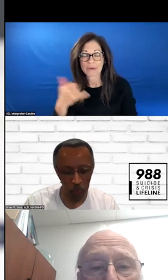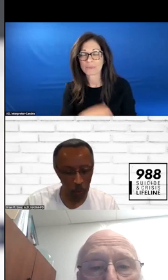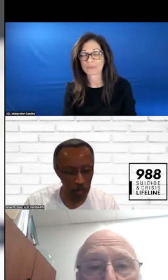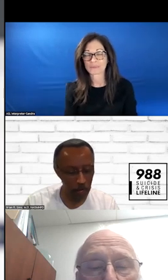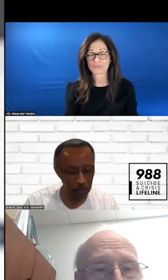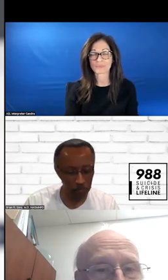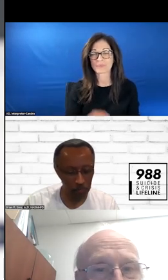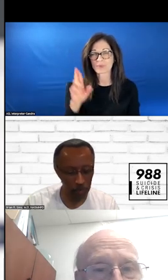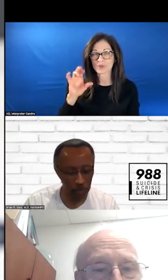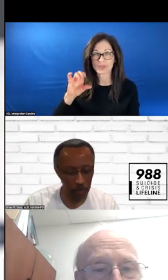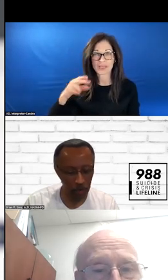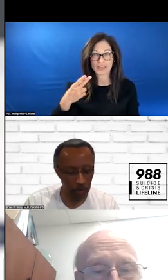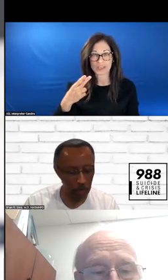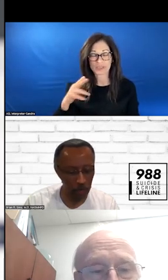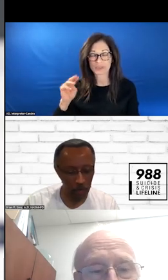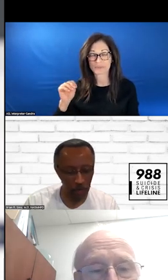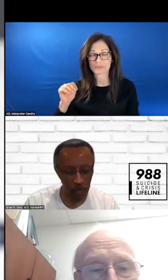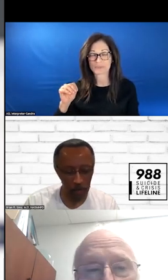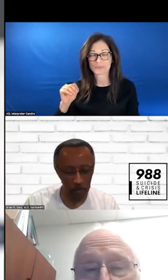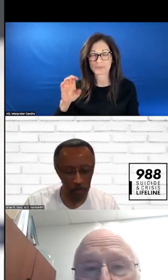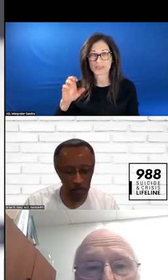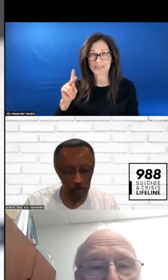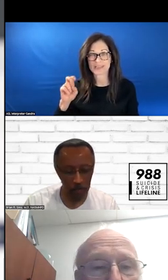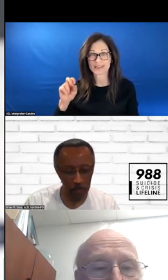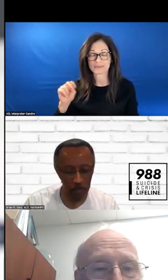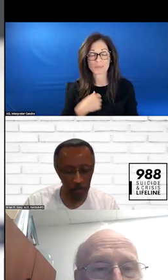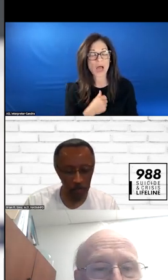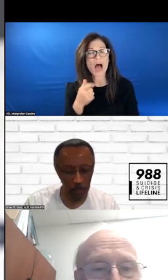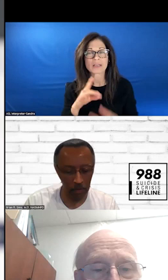I WILL MENTION A COUPLE OF THINGS. I WAS BUSINESS TRYING TO KEEP UP WITH THE